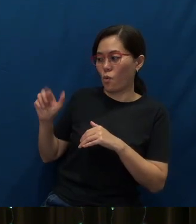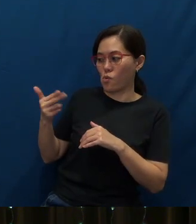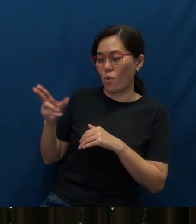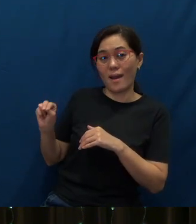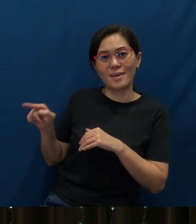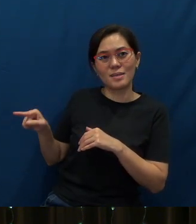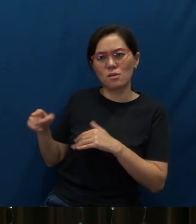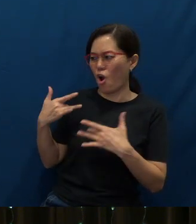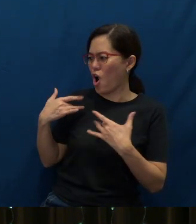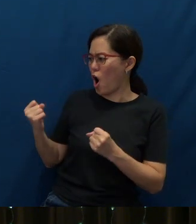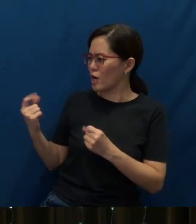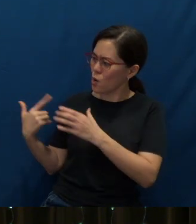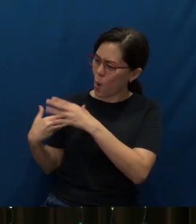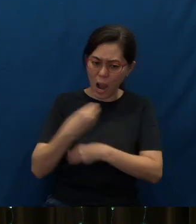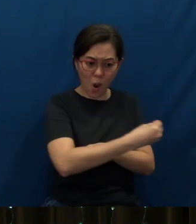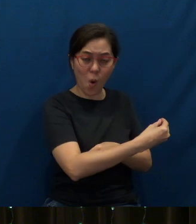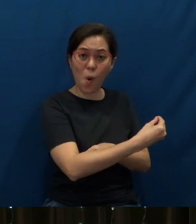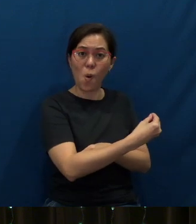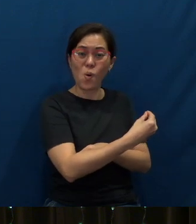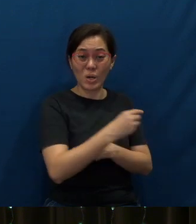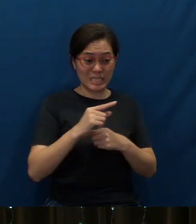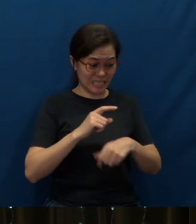What courage to go out at a time like this!